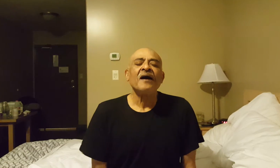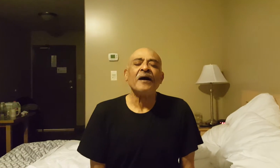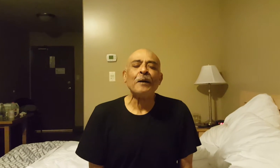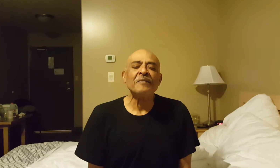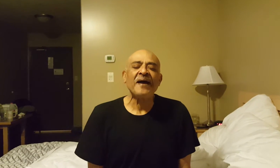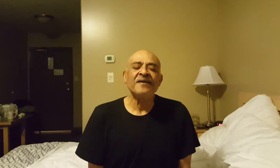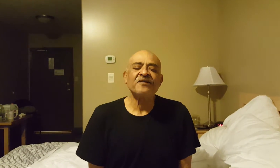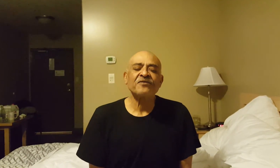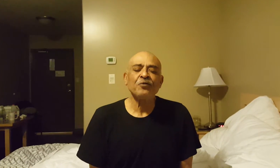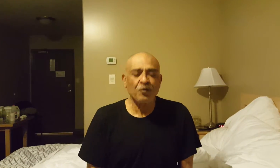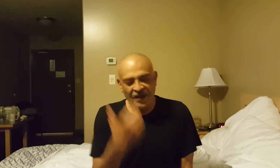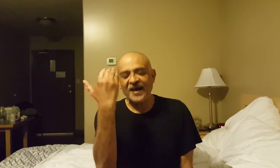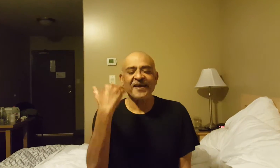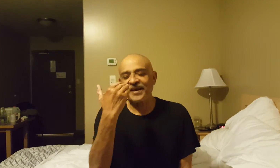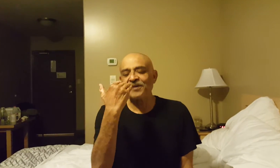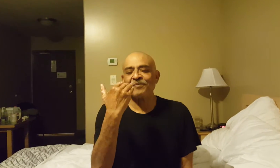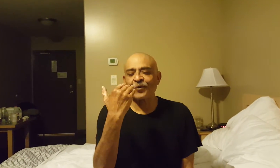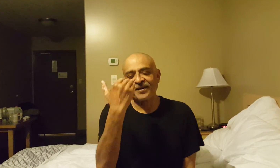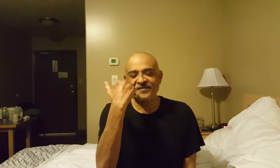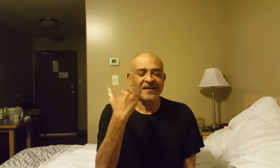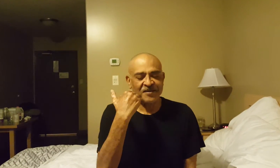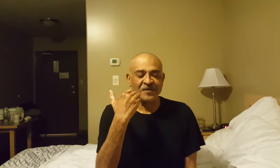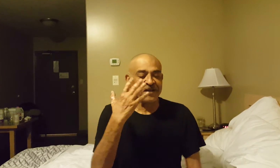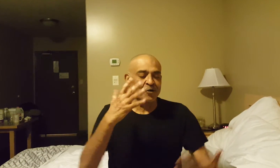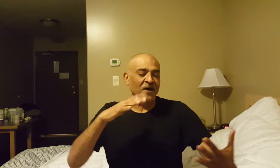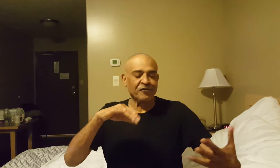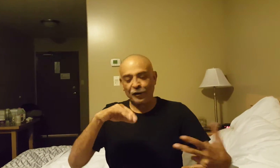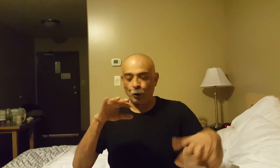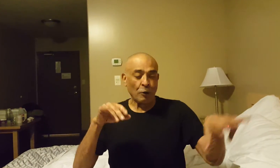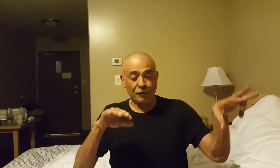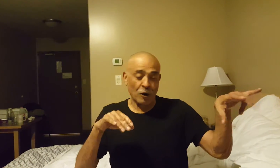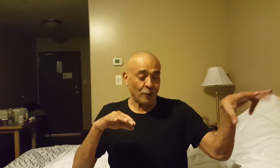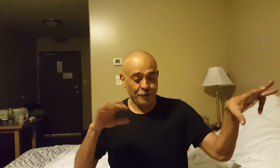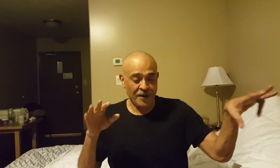And through that I came to understand something. Now you might say "oh that's not what it meant",